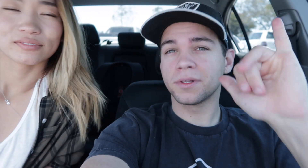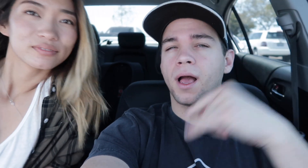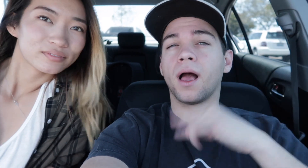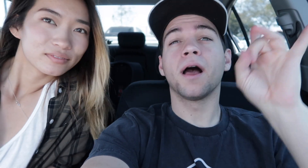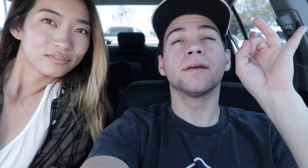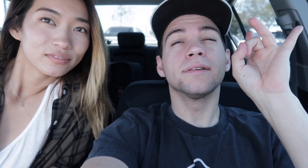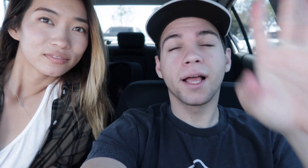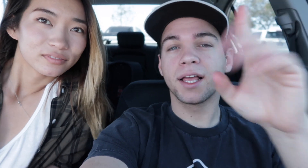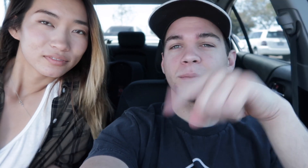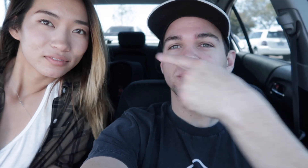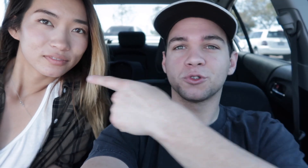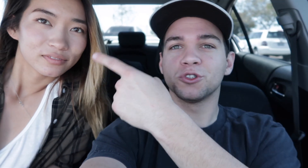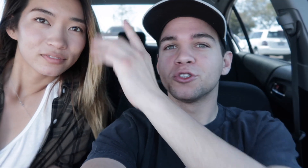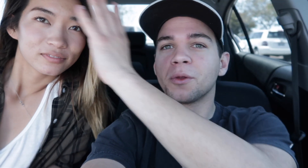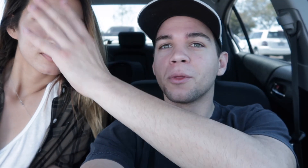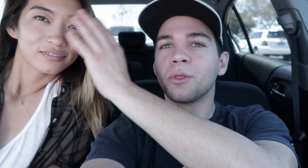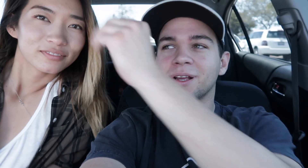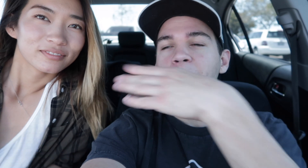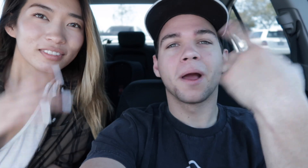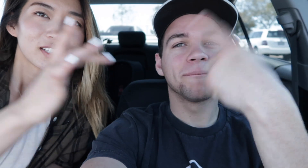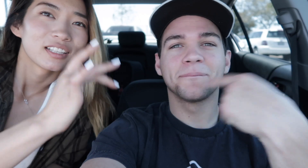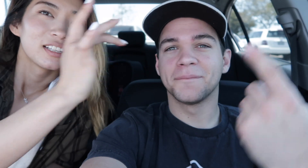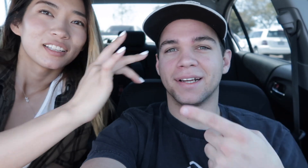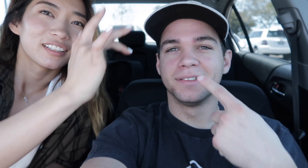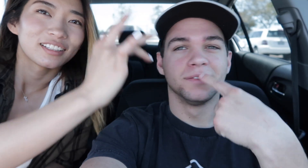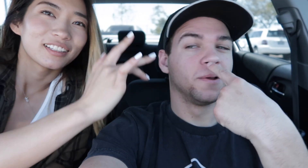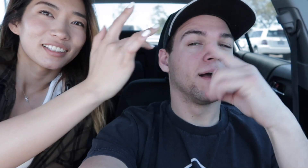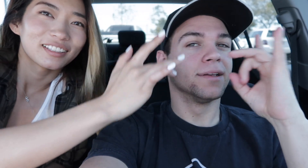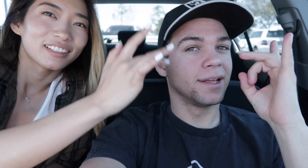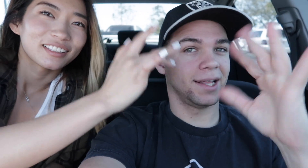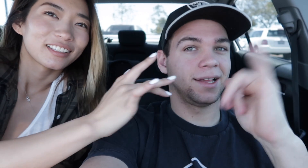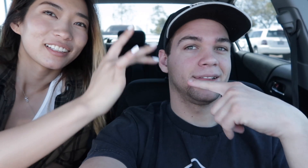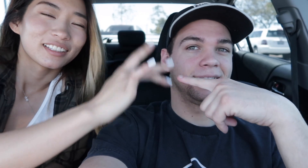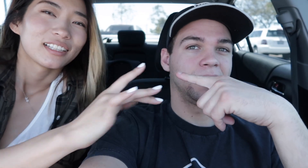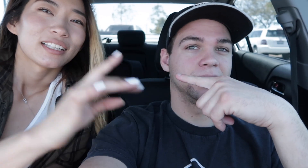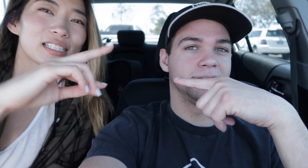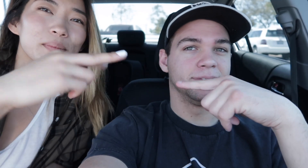She knows I hate when she puts her hands in my face She knows I hate that